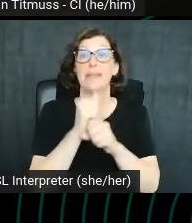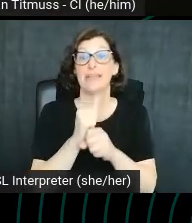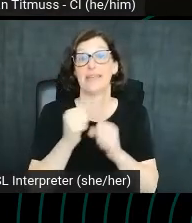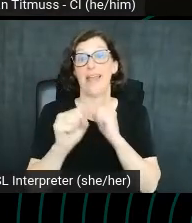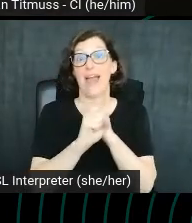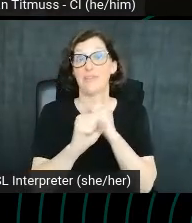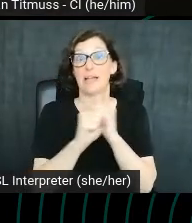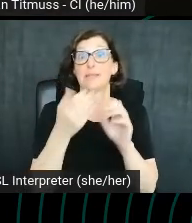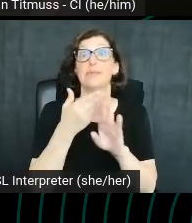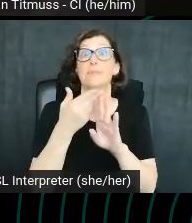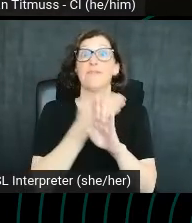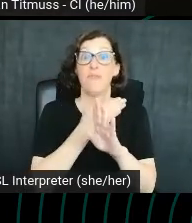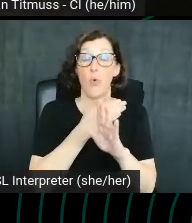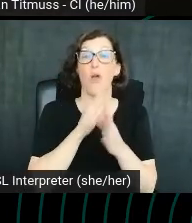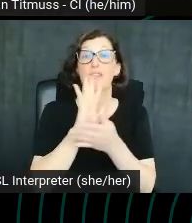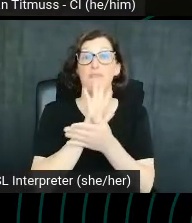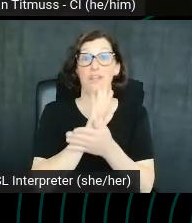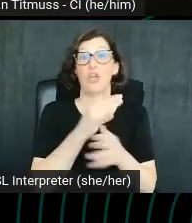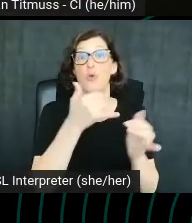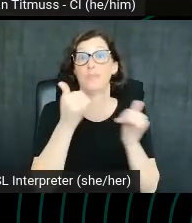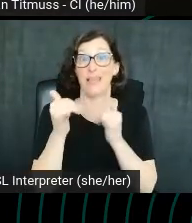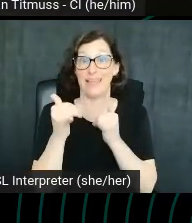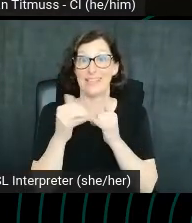These ads are paid for by companies who want to drive sales.